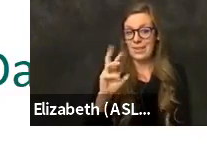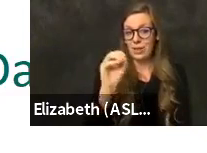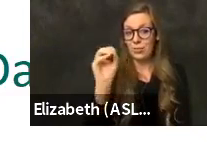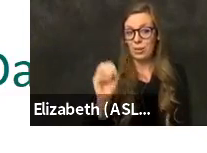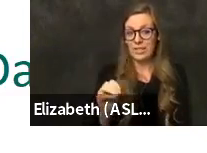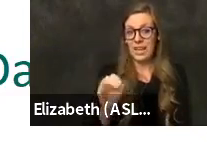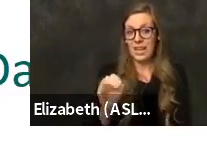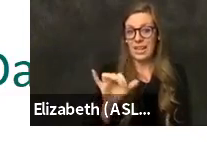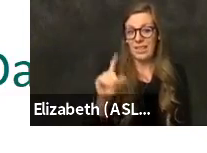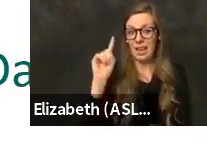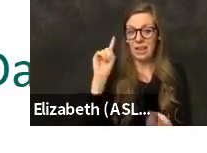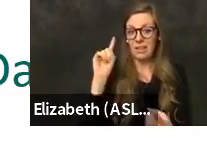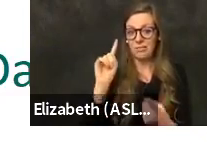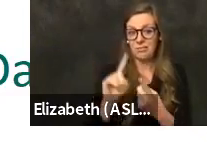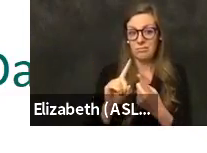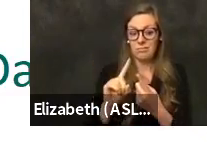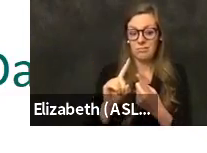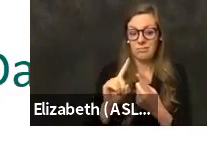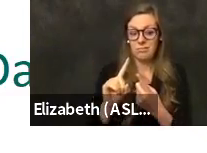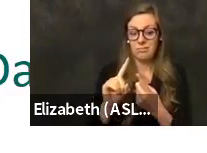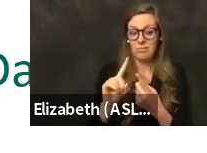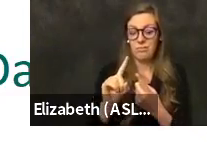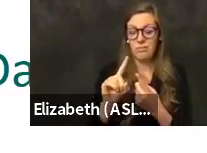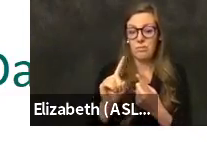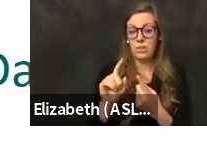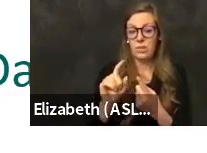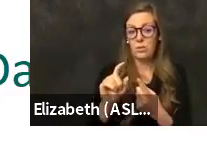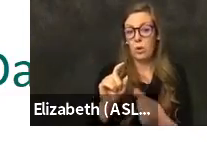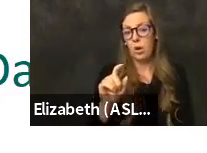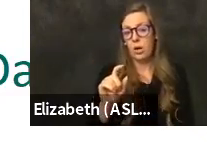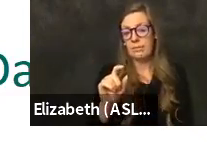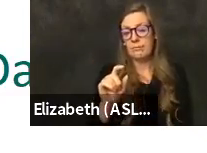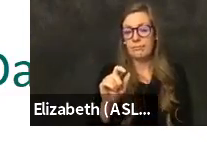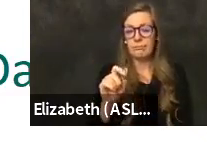down from ten point five or eight percent just a few days ago.